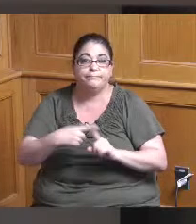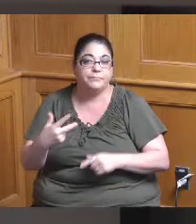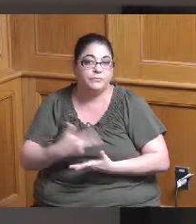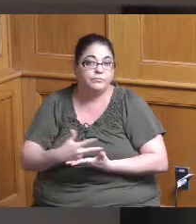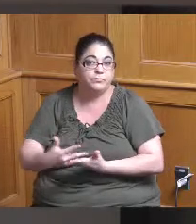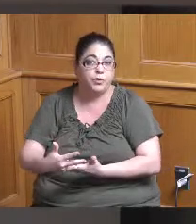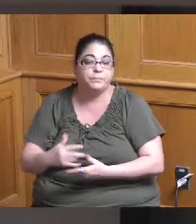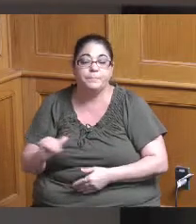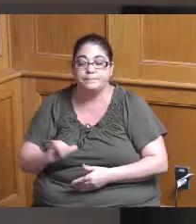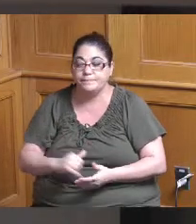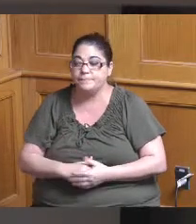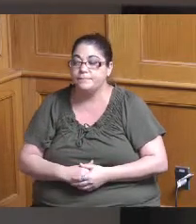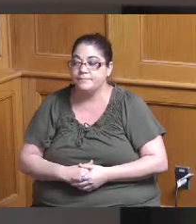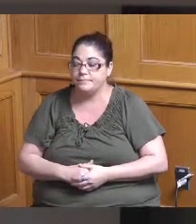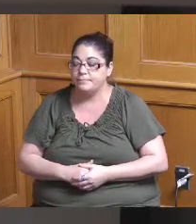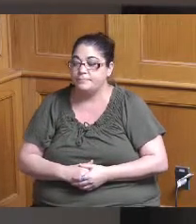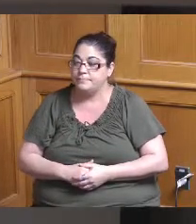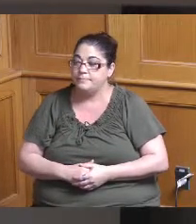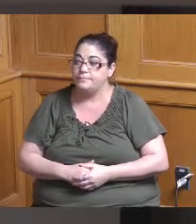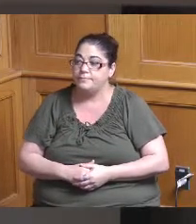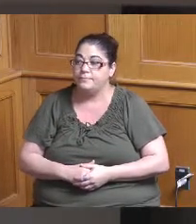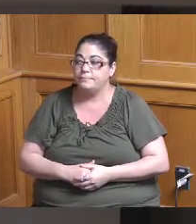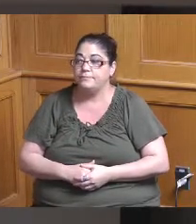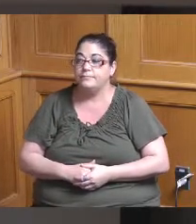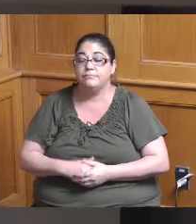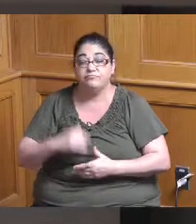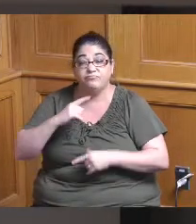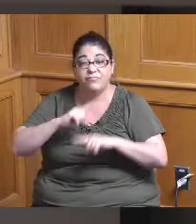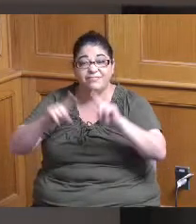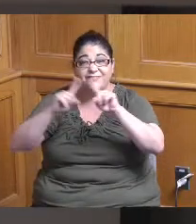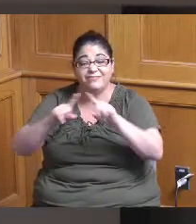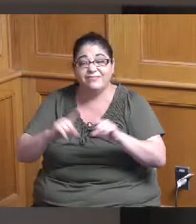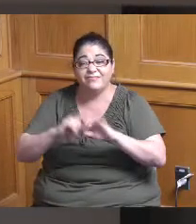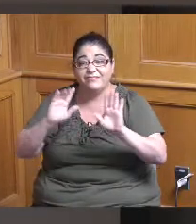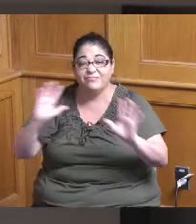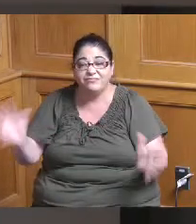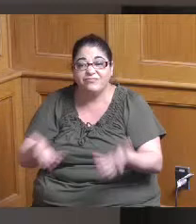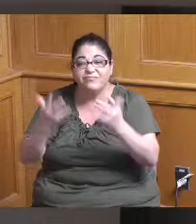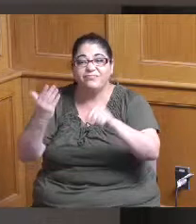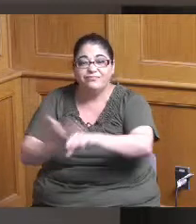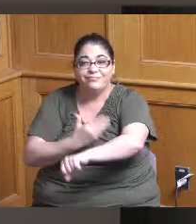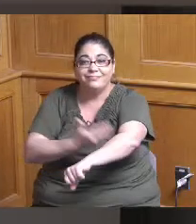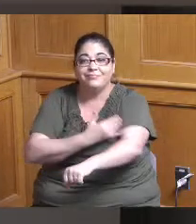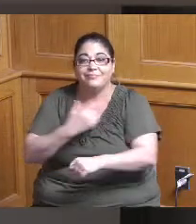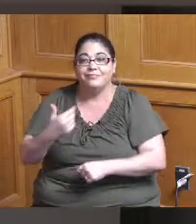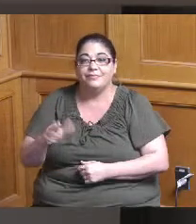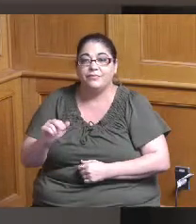so I have a summary here of all the revitalization grants like I mentioned a lot of partial awards